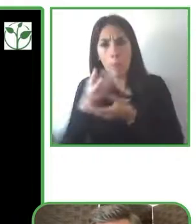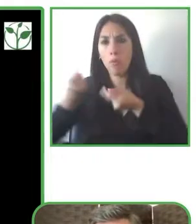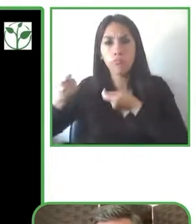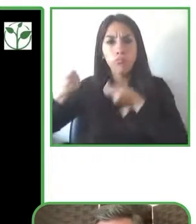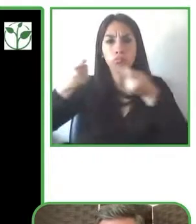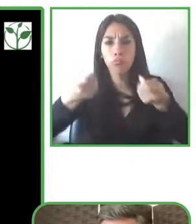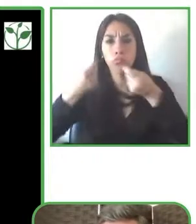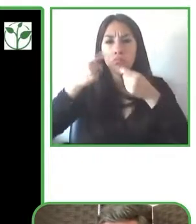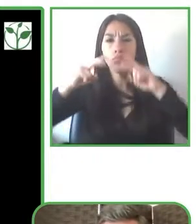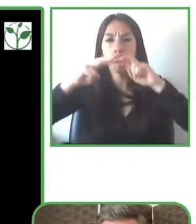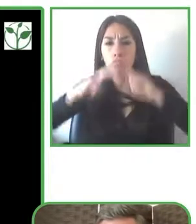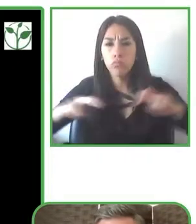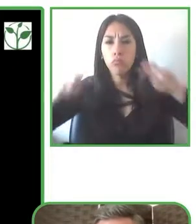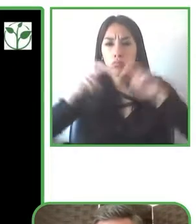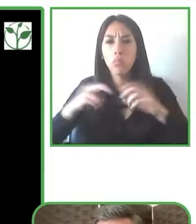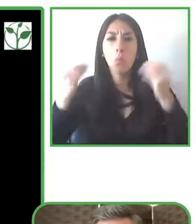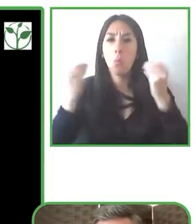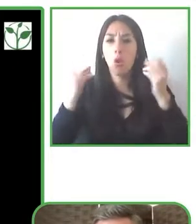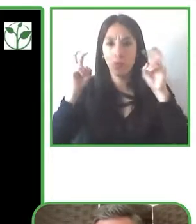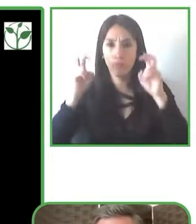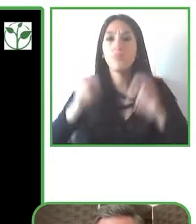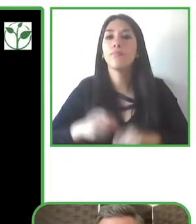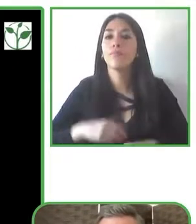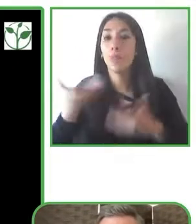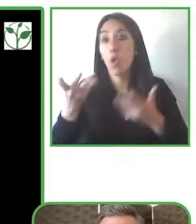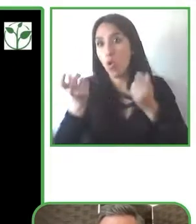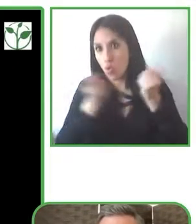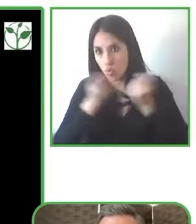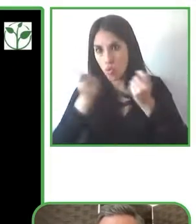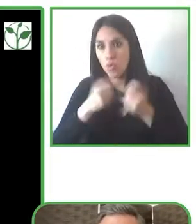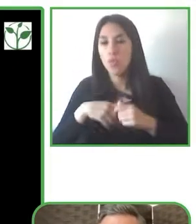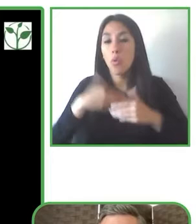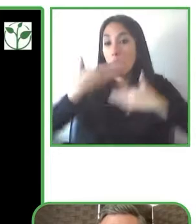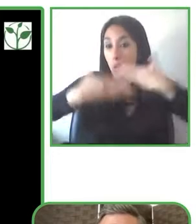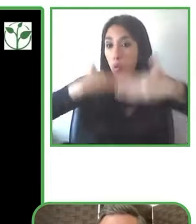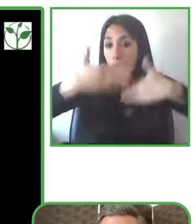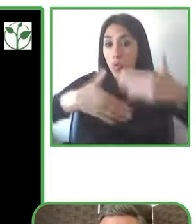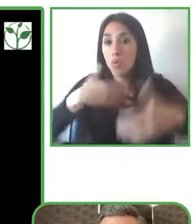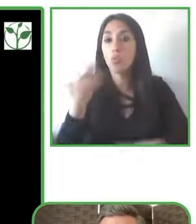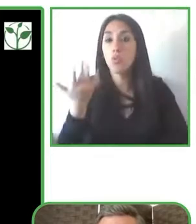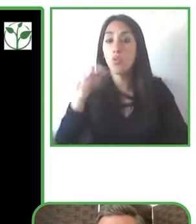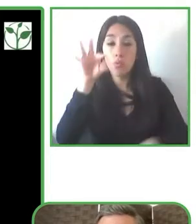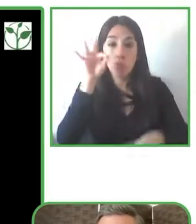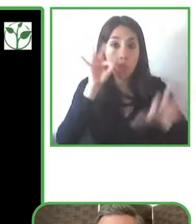both internally and externally and how they use that data to